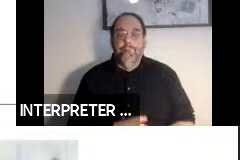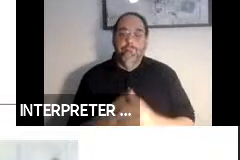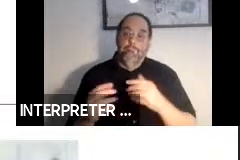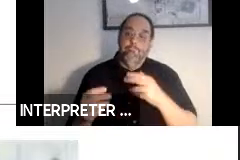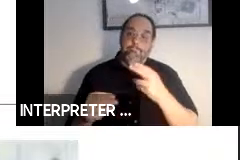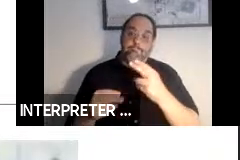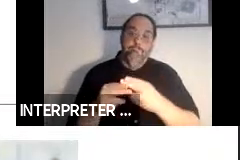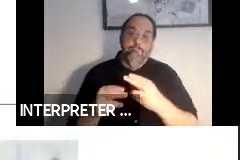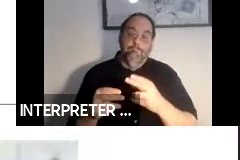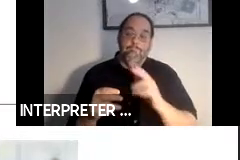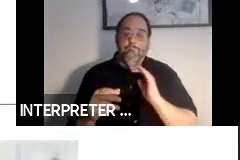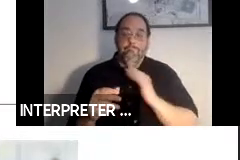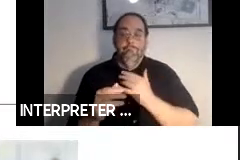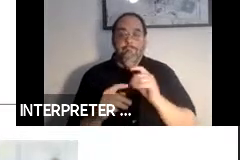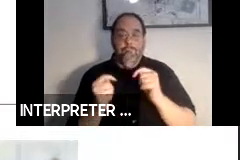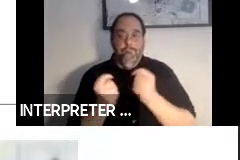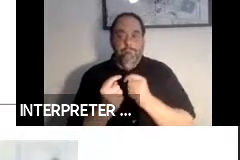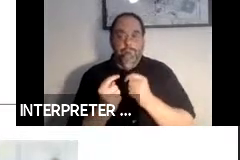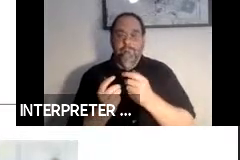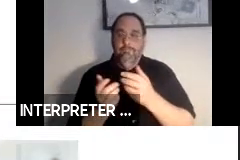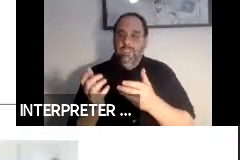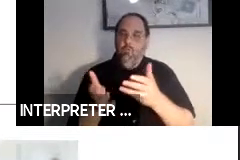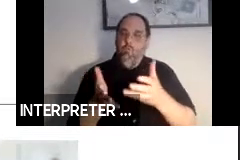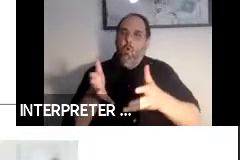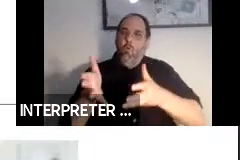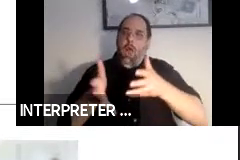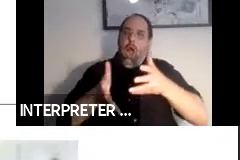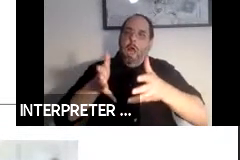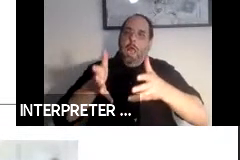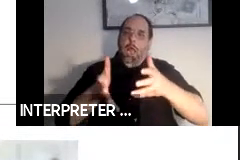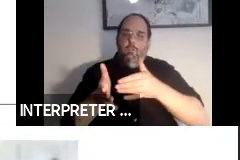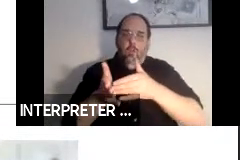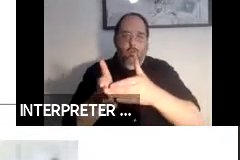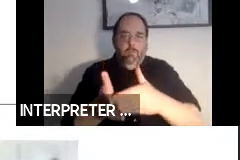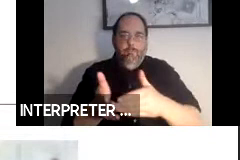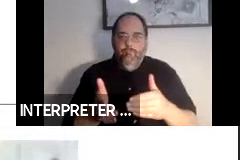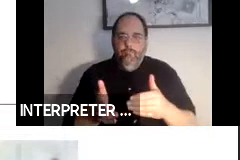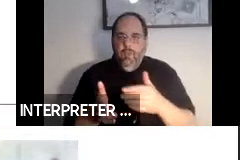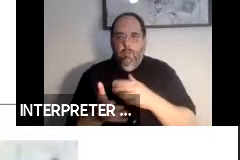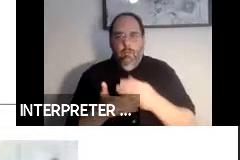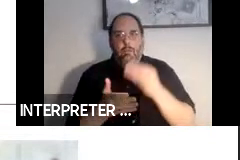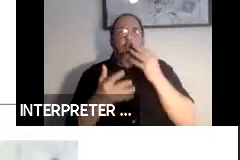our team does a lot of work in robotics and we learned a bunch of different things from